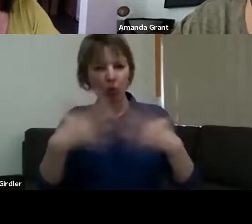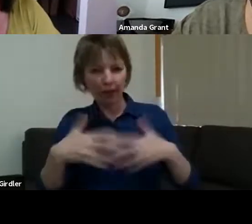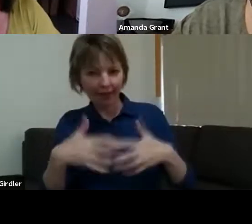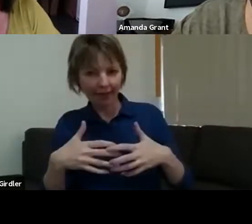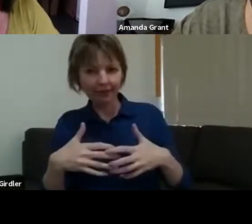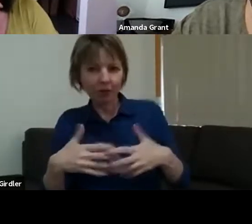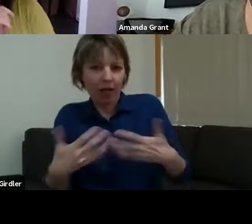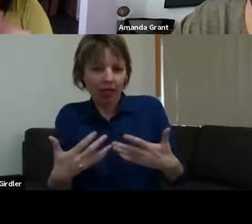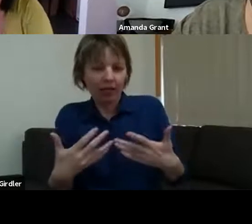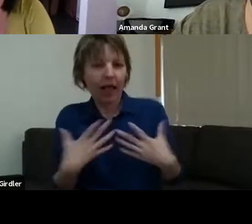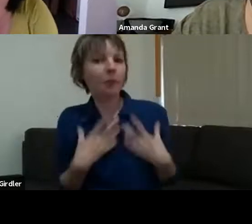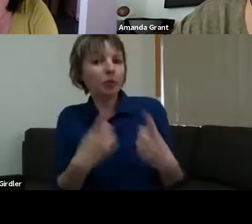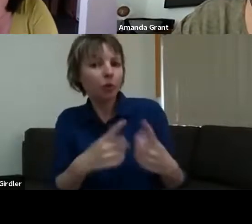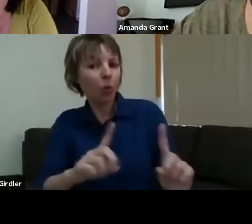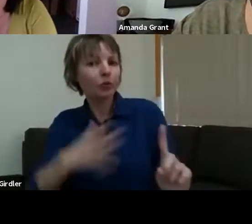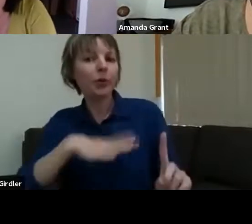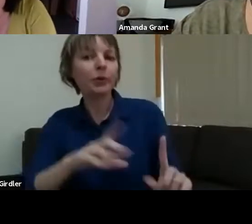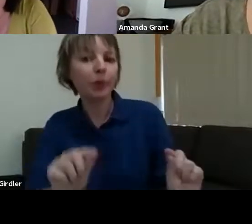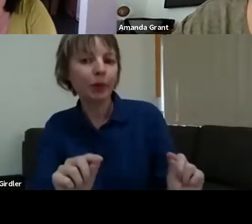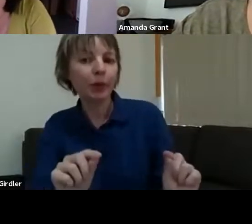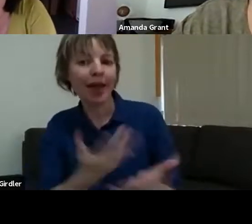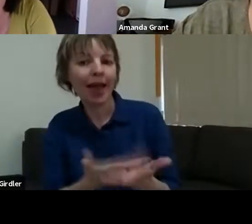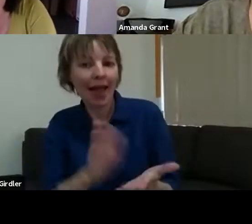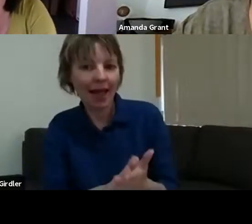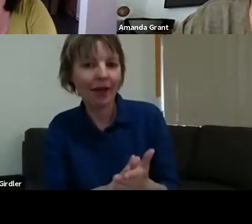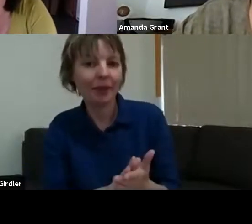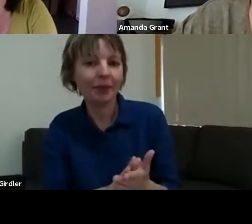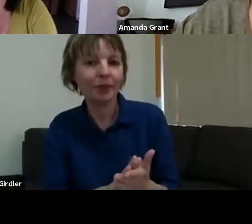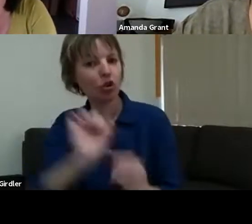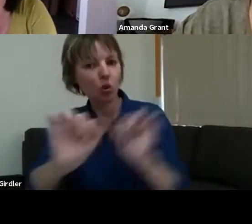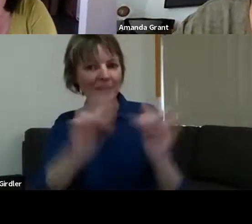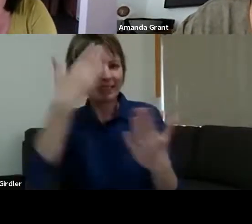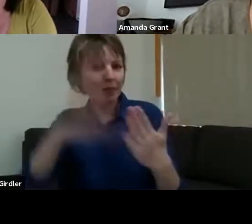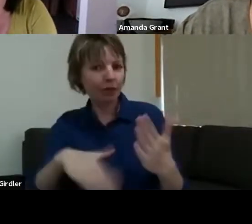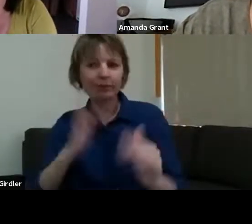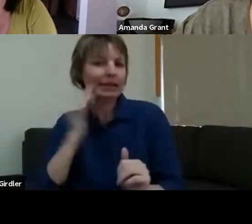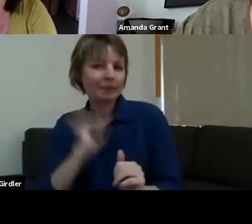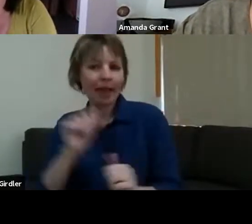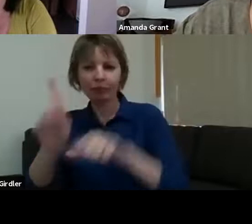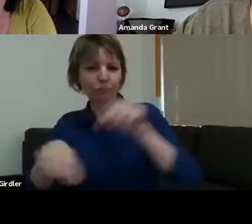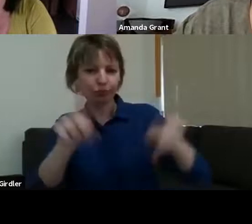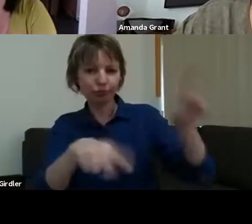and what you're going to do about it. It's not about what your experience was, but being a part of that community means that you're in